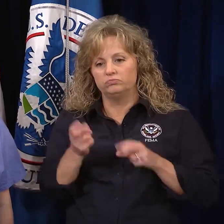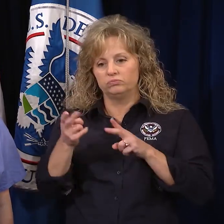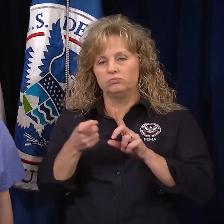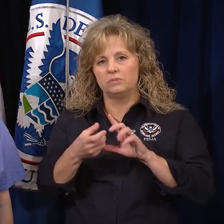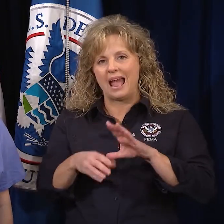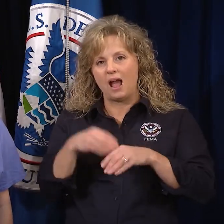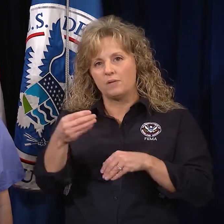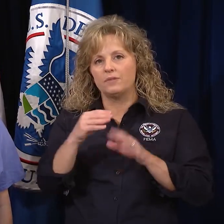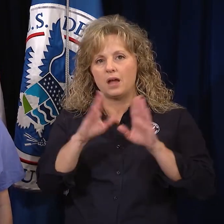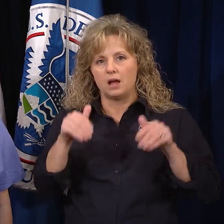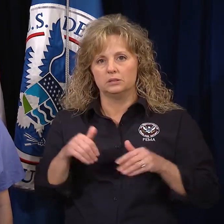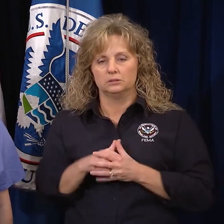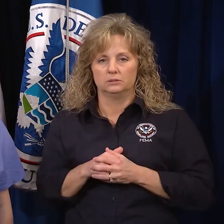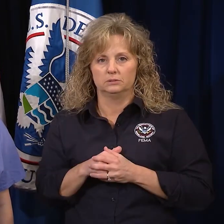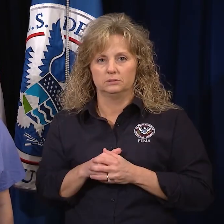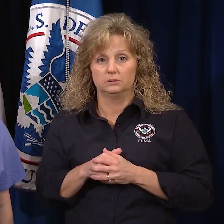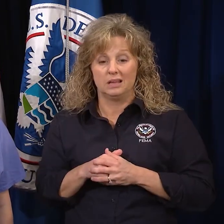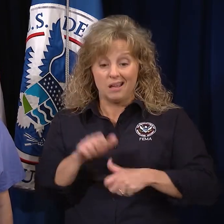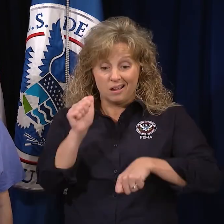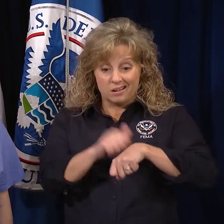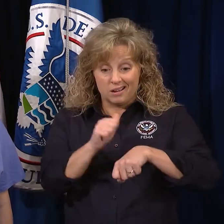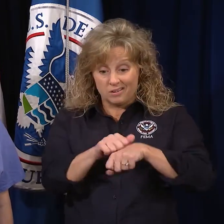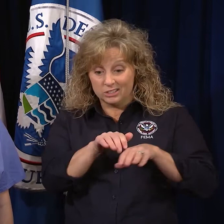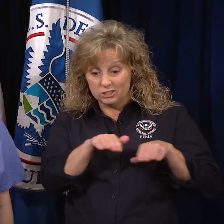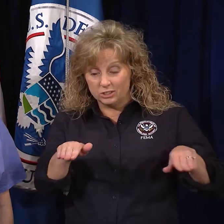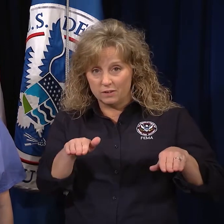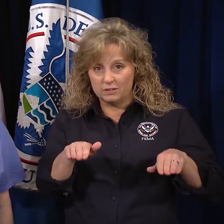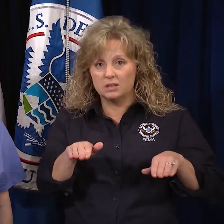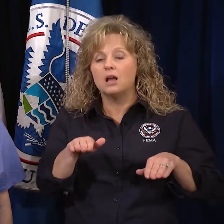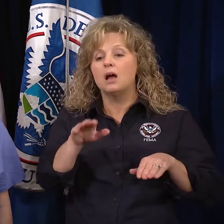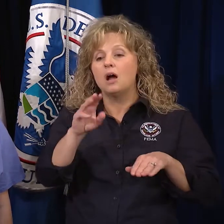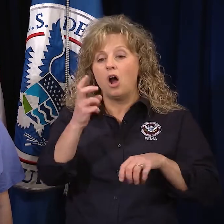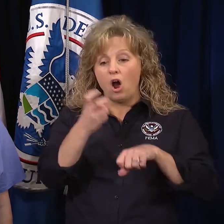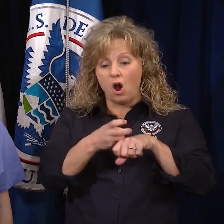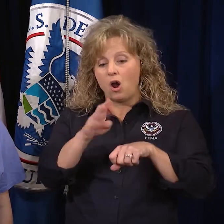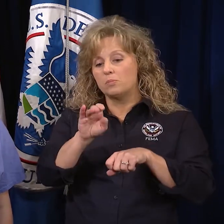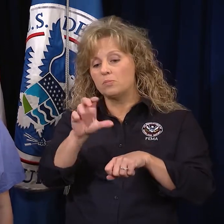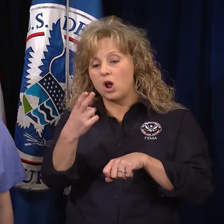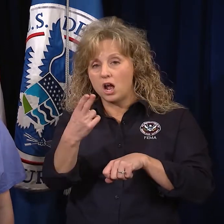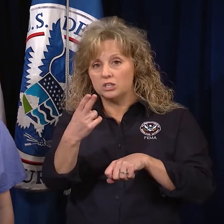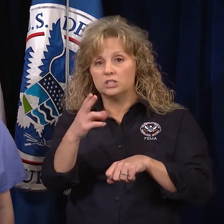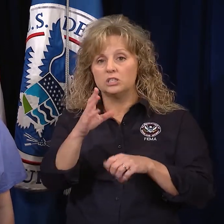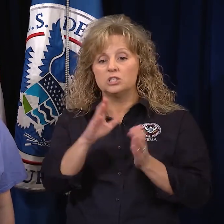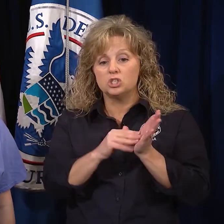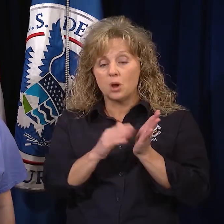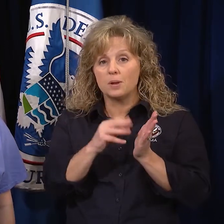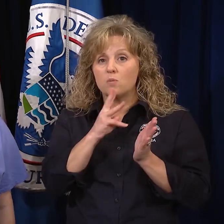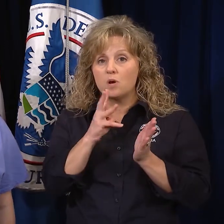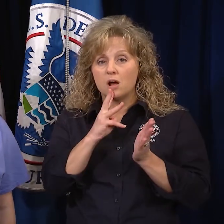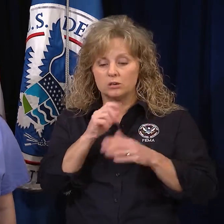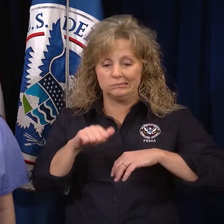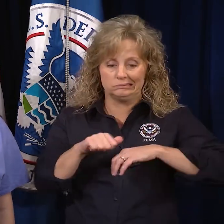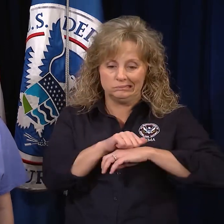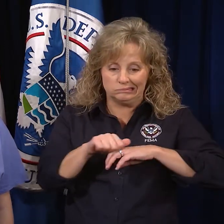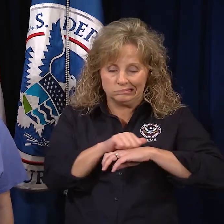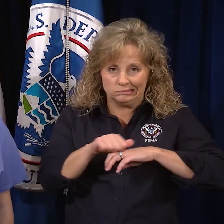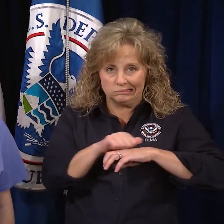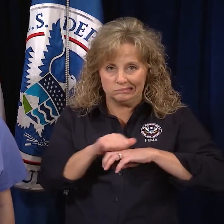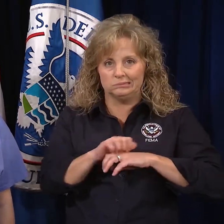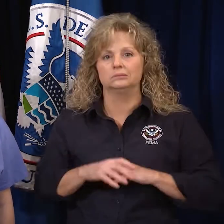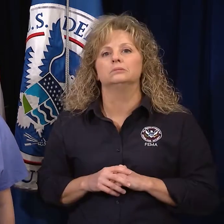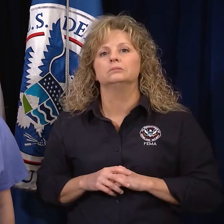Use a hard brush and soapy water to scrub off mold on rough surface materials like concrete.